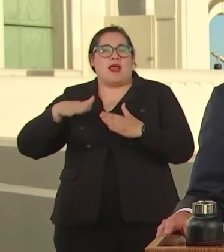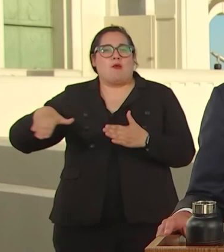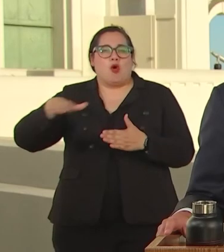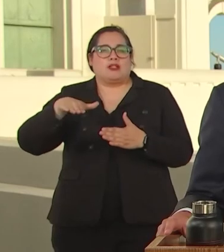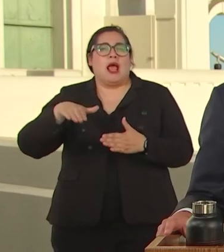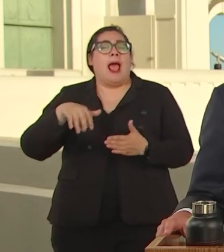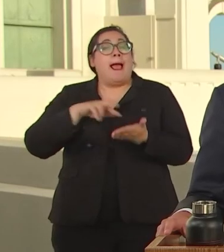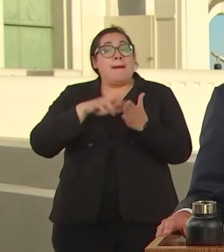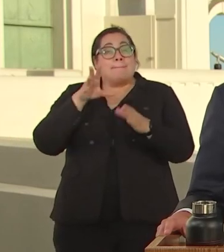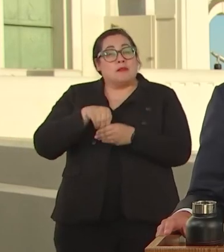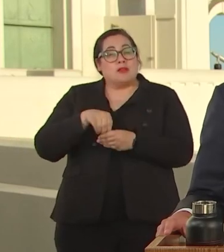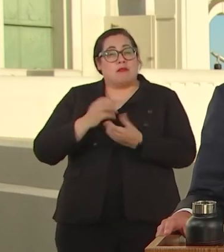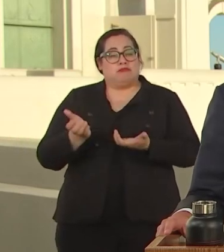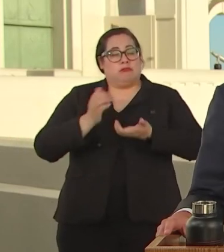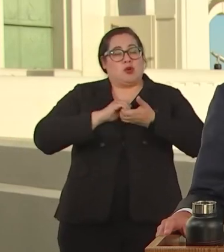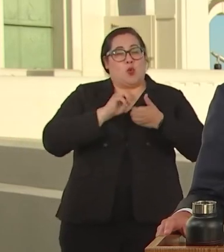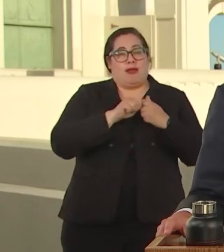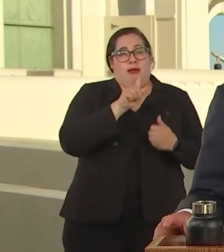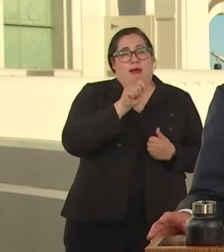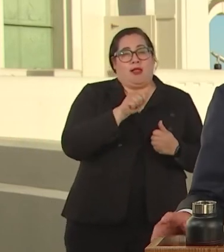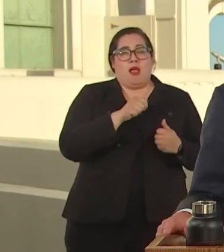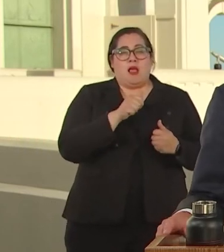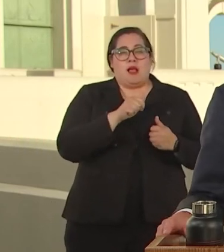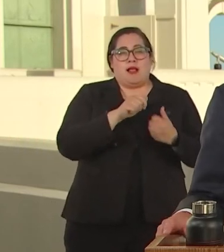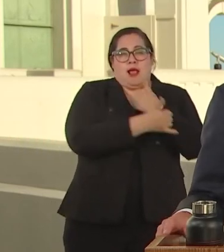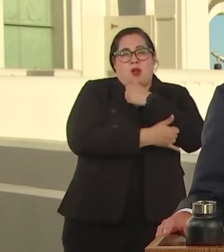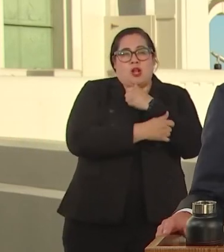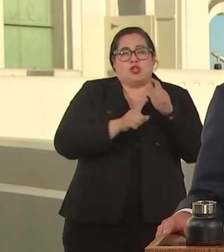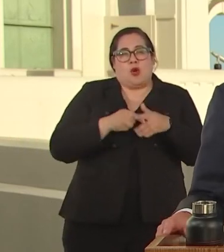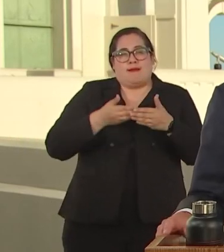RESPONSE IN NEIGHBORHOODS. TO SEND CLINICIANS INSTEAD OF